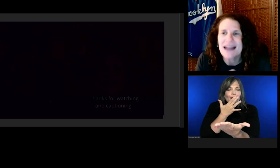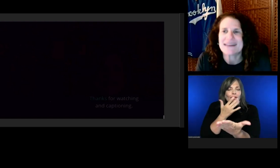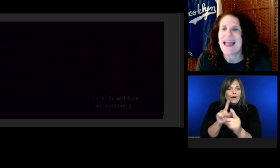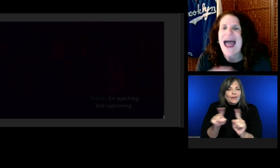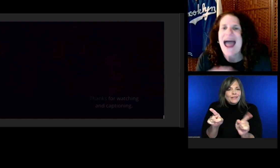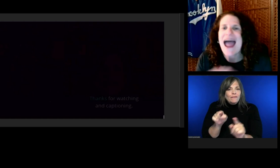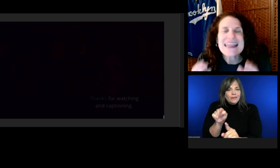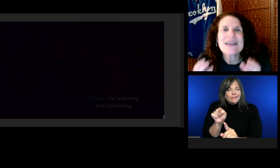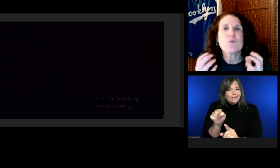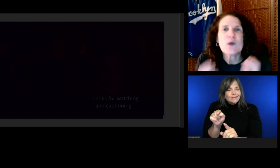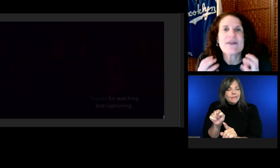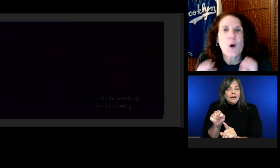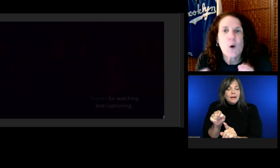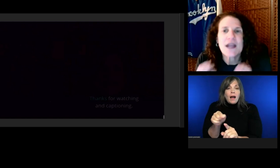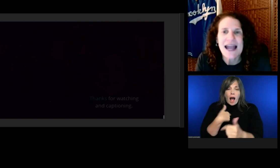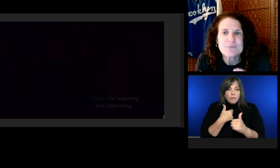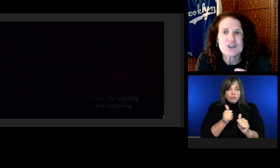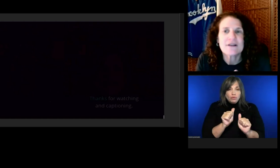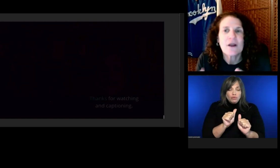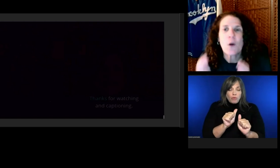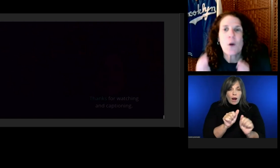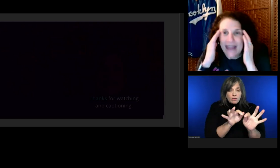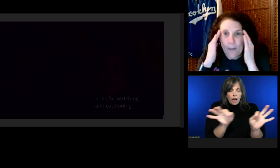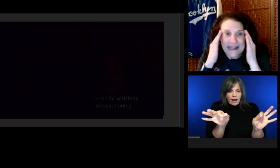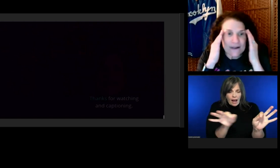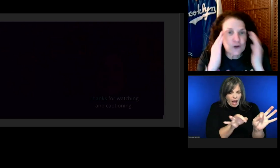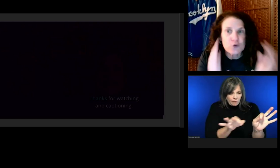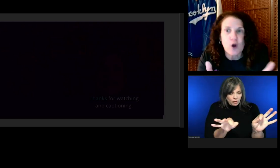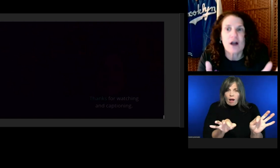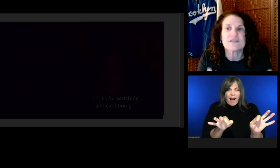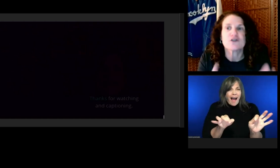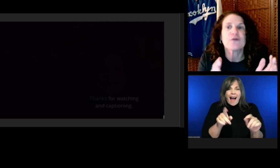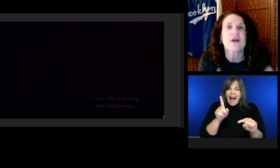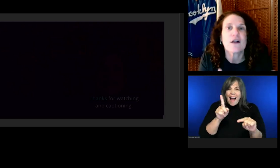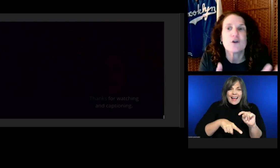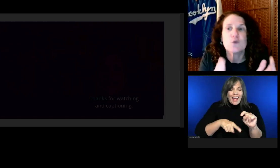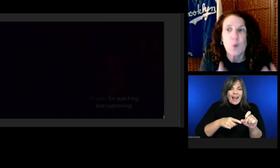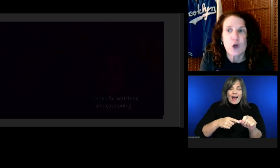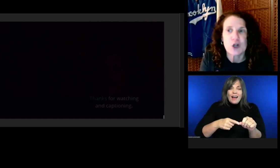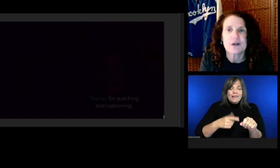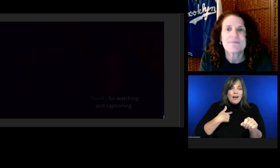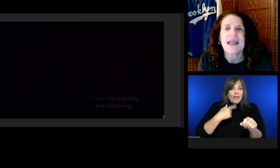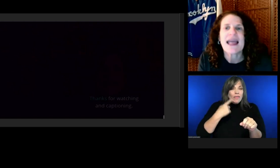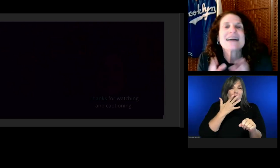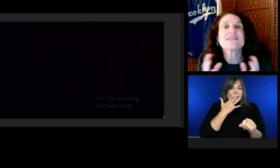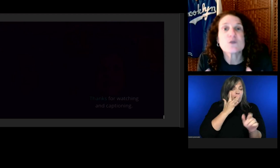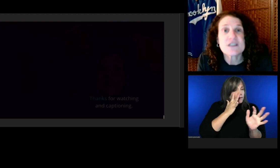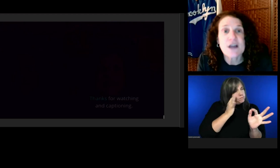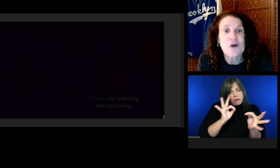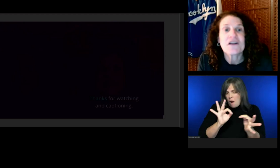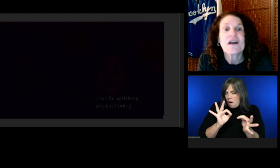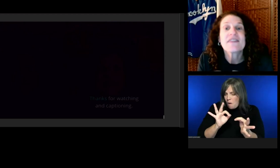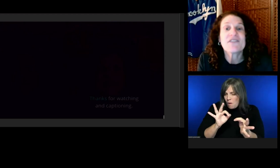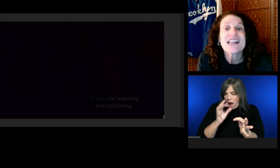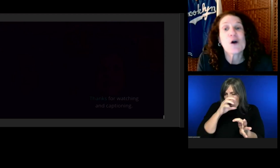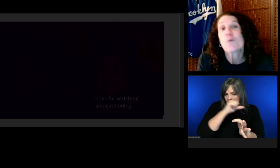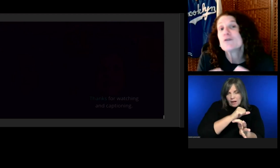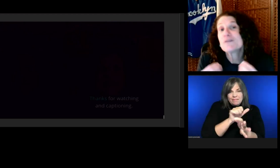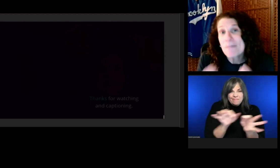Try as I might, I can't read the whole caption without being drawn to the colored word.